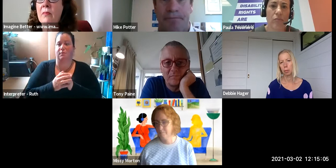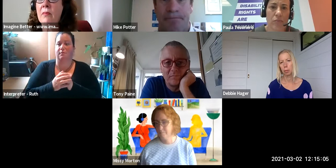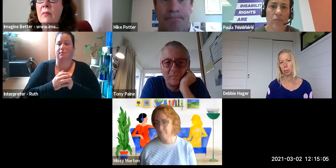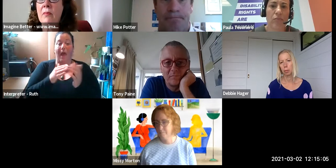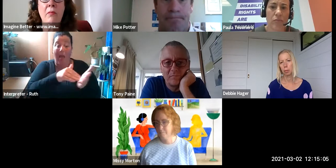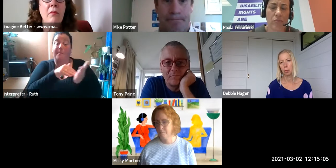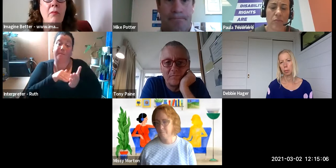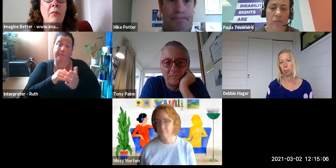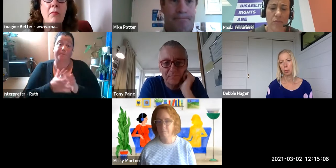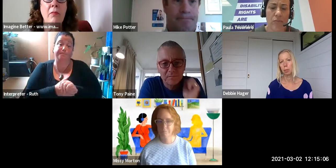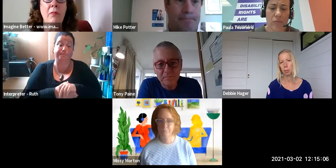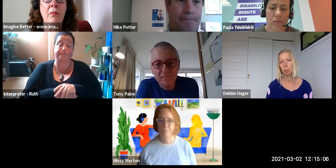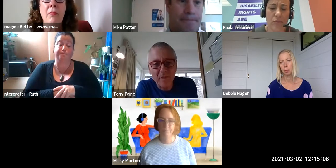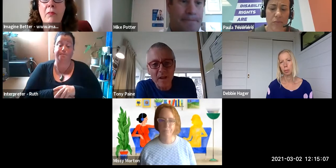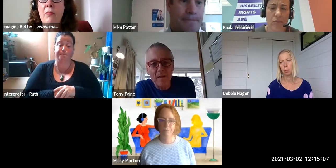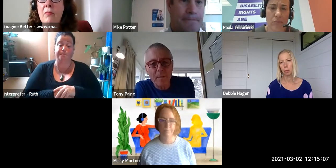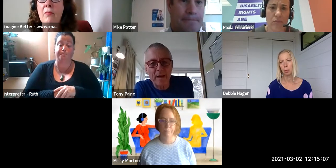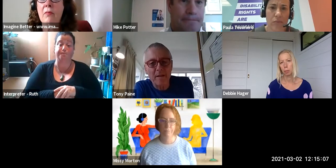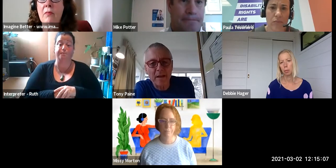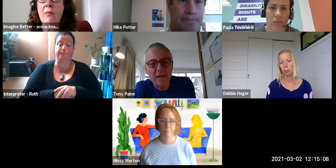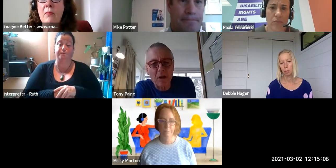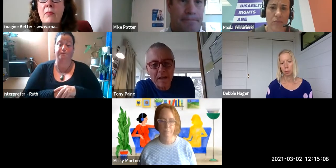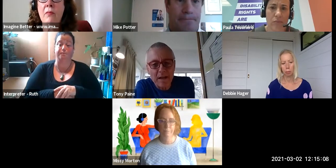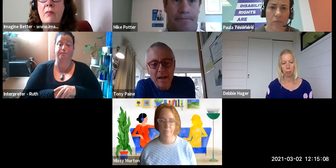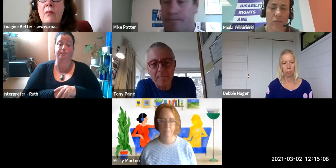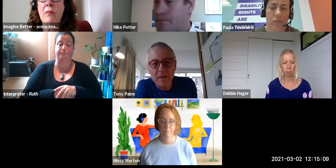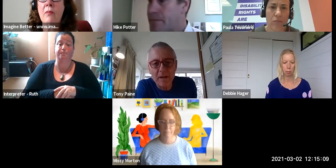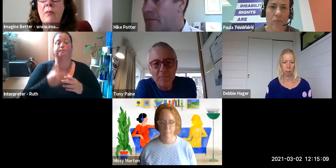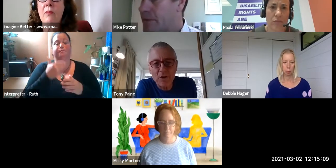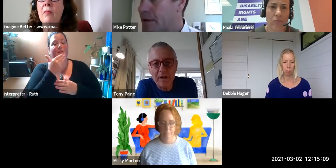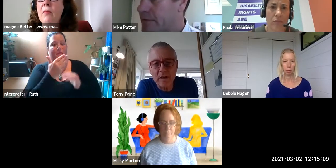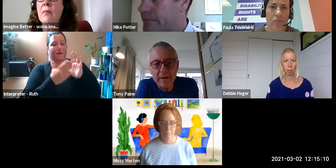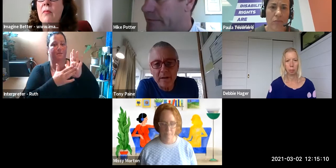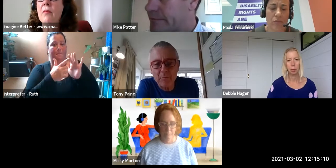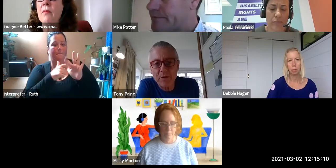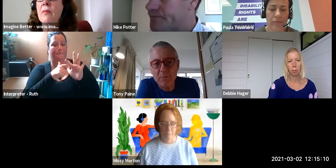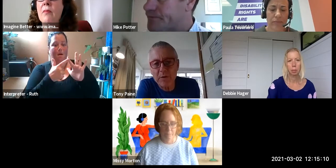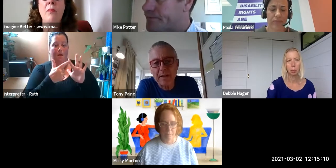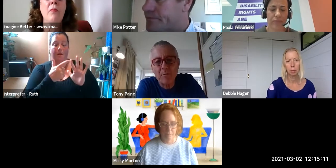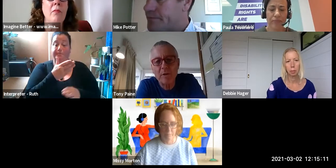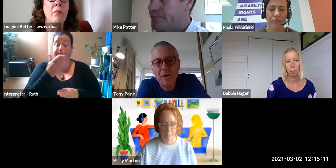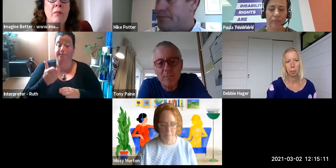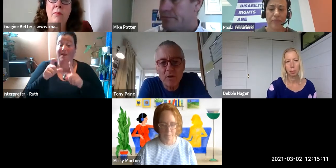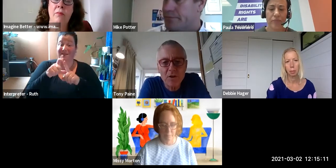[Tony Paine] Thanks Mike and can I come to you now Debbie, with that same question. I'm